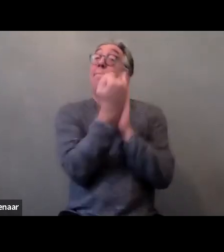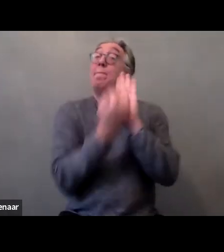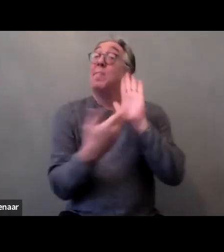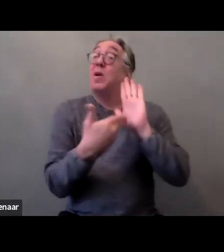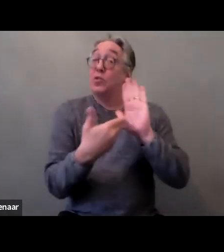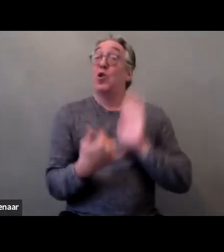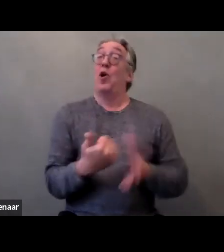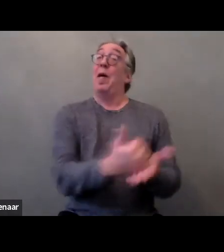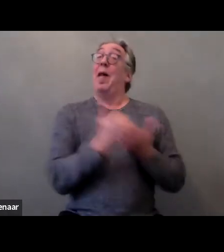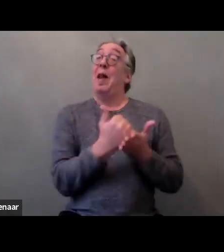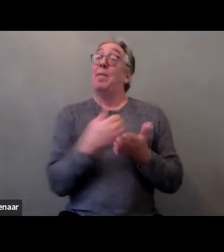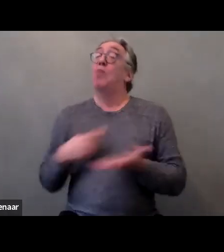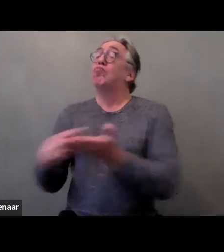Can you go to the next slide?